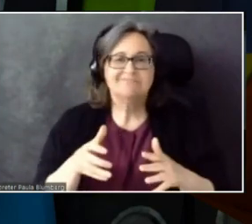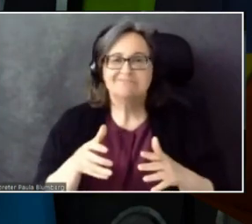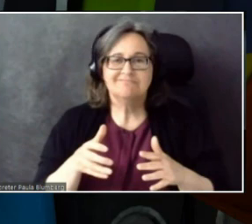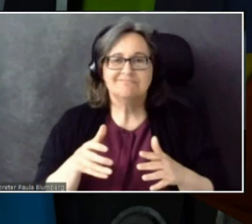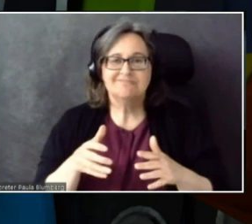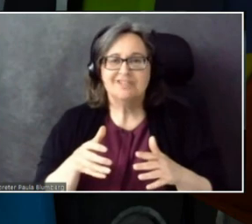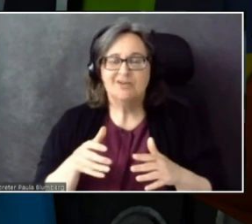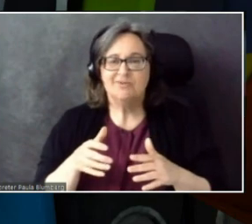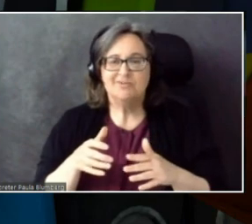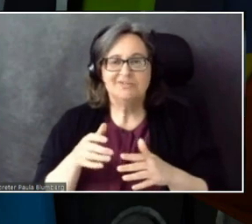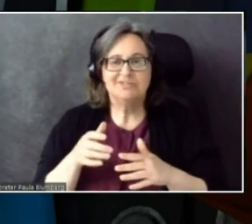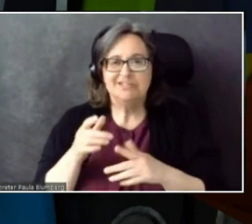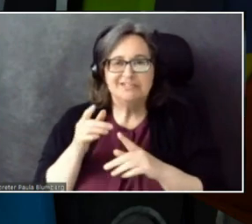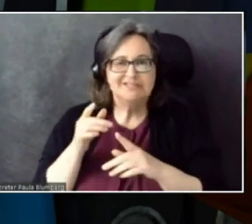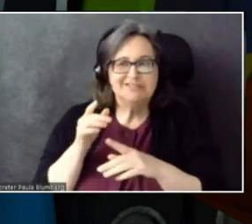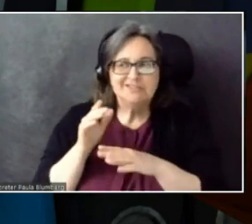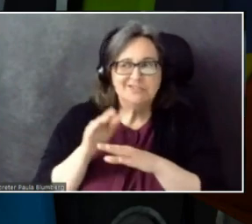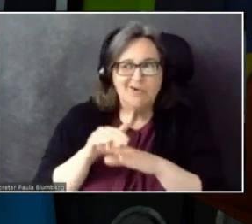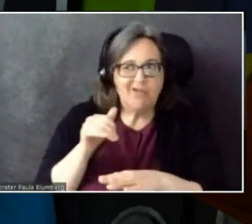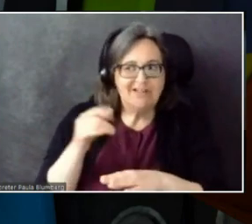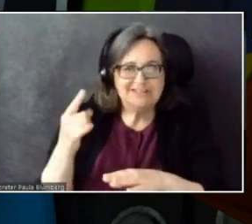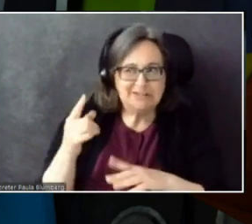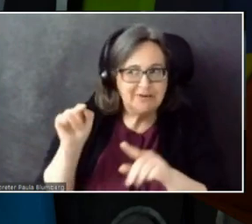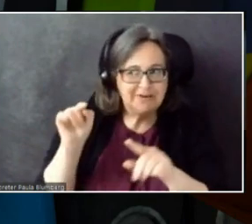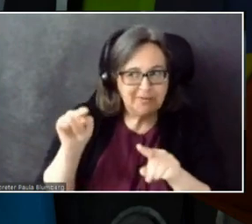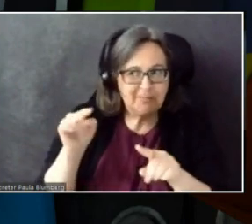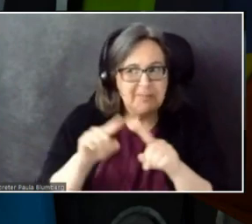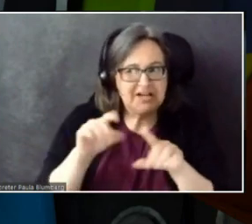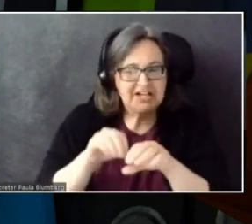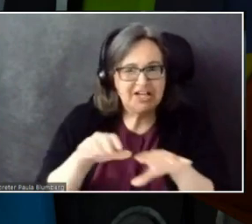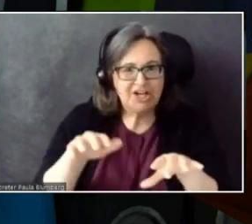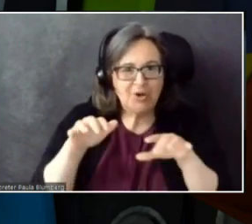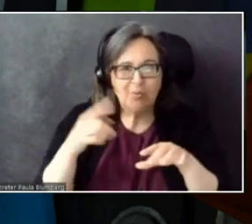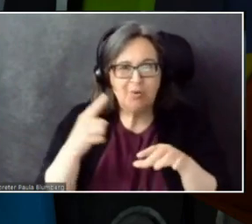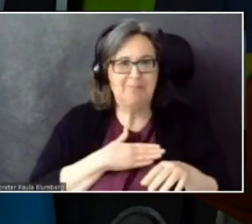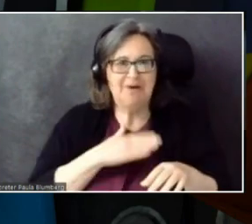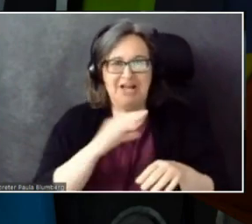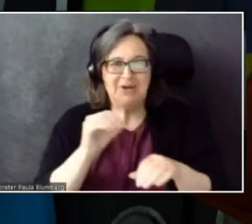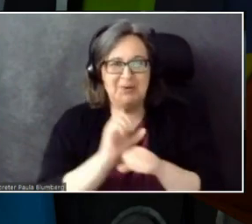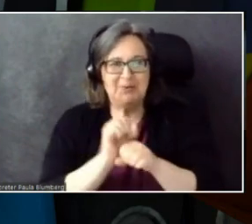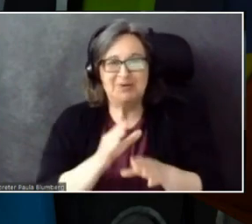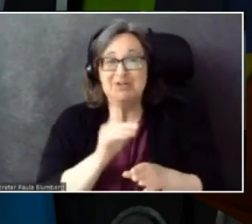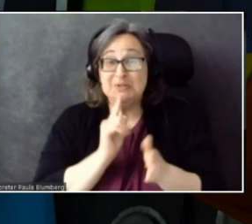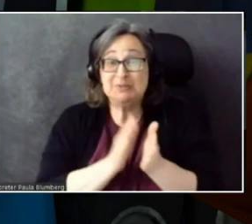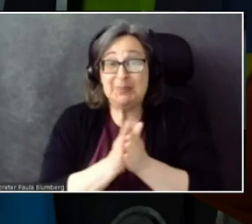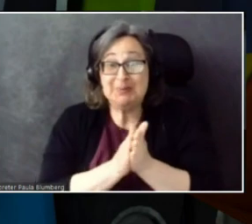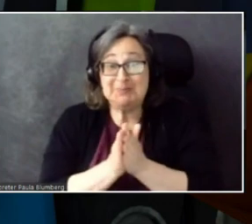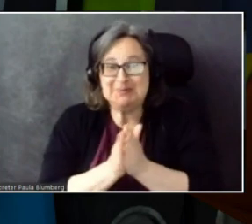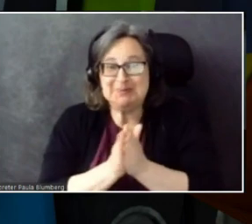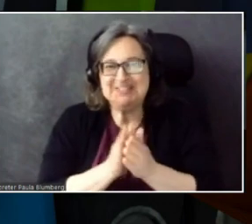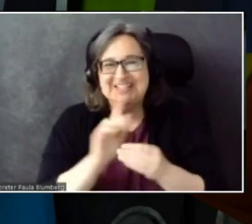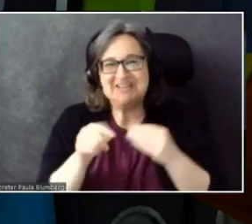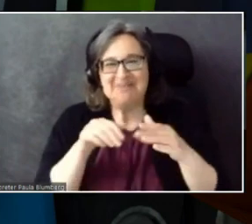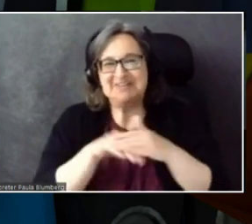But somewhere in the audience one of my coworkers, who is also passionate about accessibility, is hanging out.